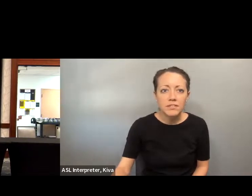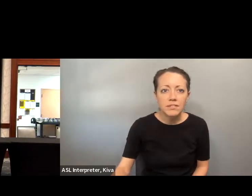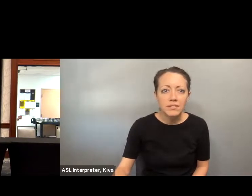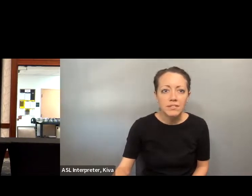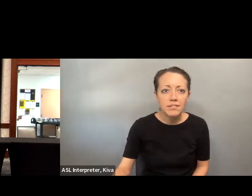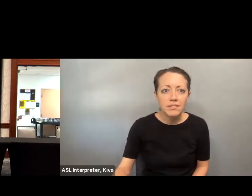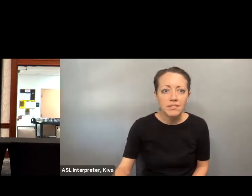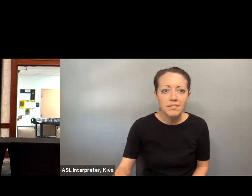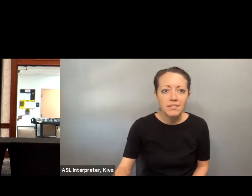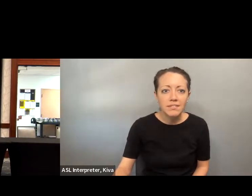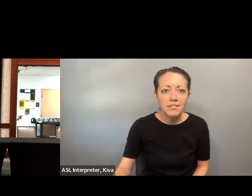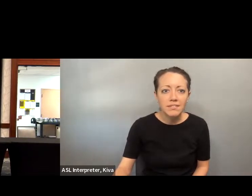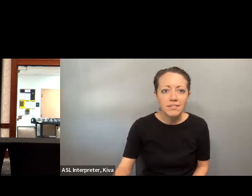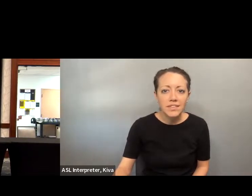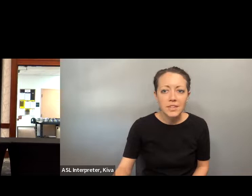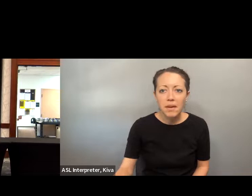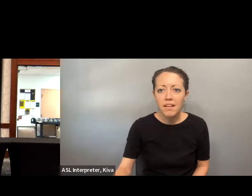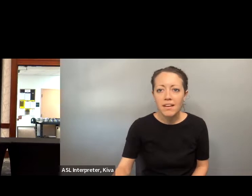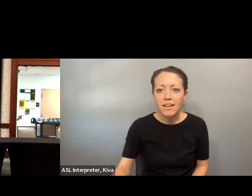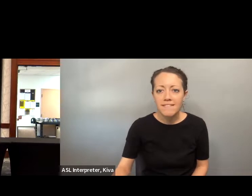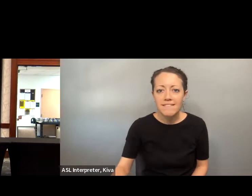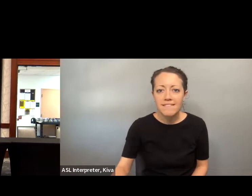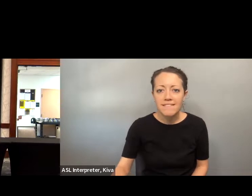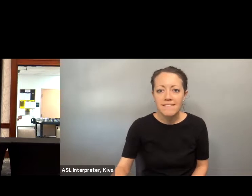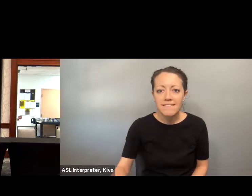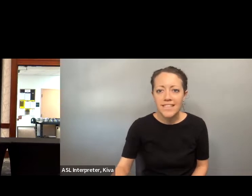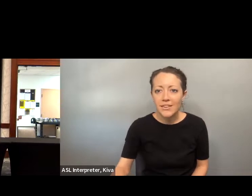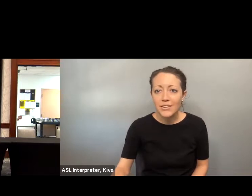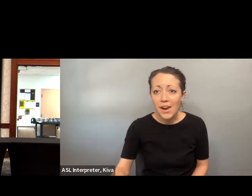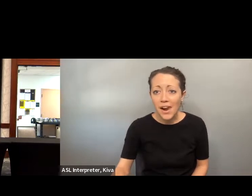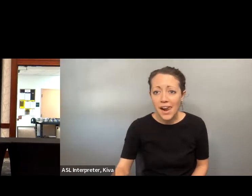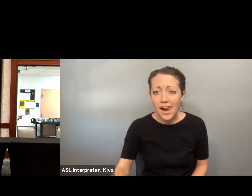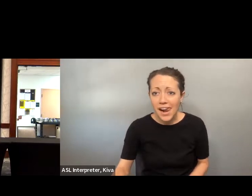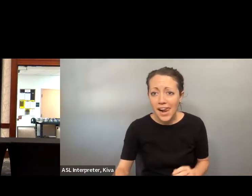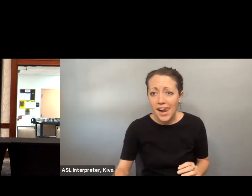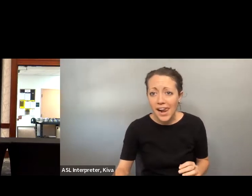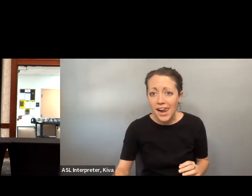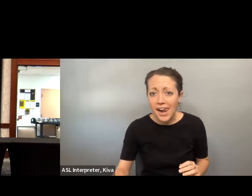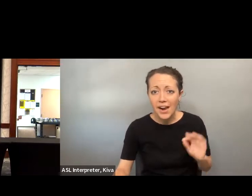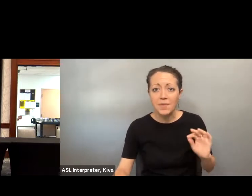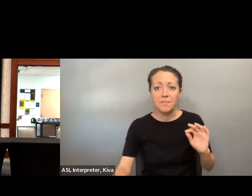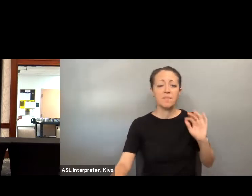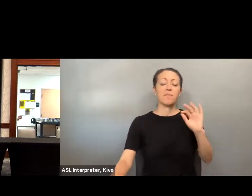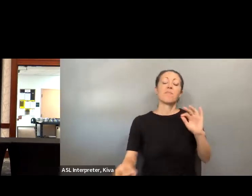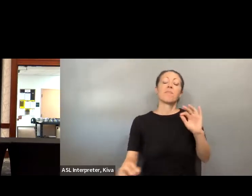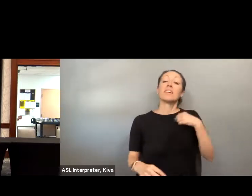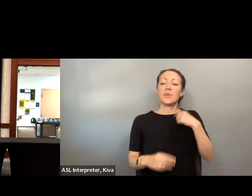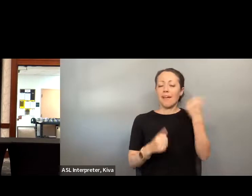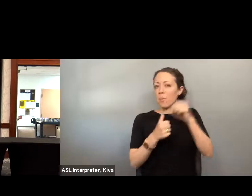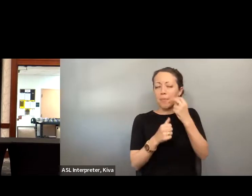dad to our precinct polling place. A church just around the corner from my house. I had been to this location